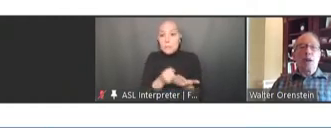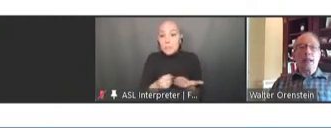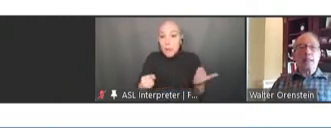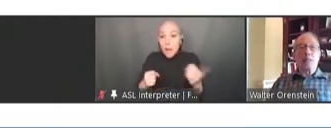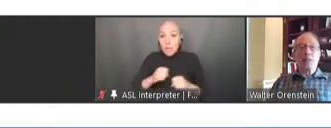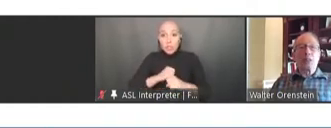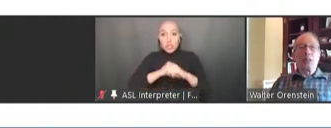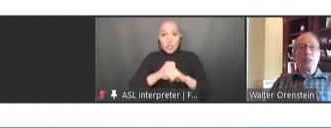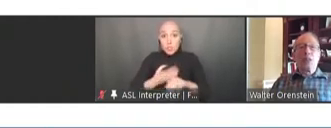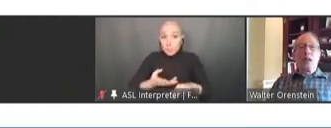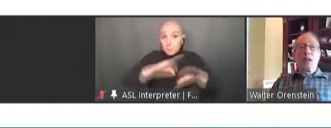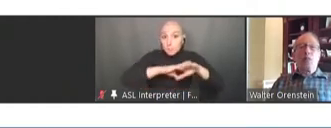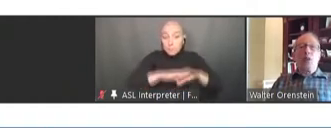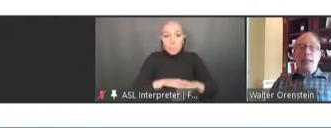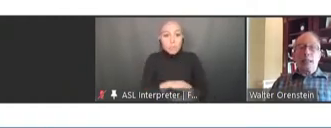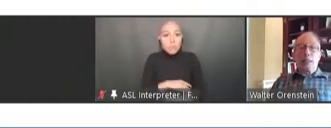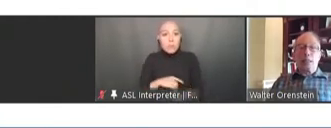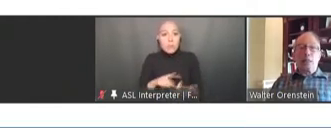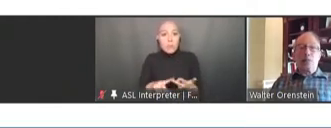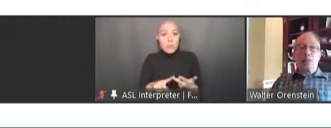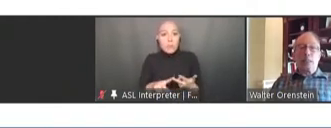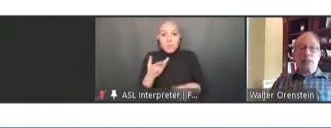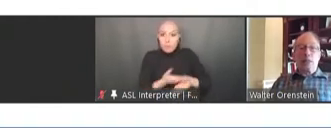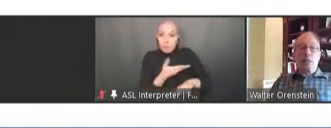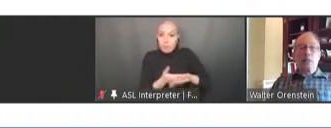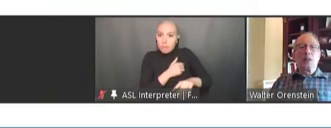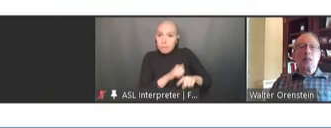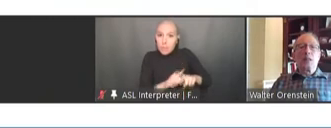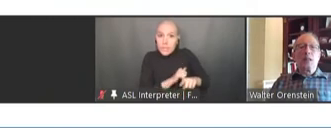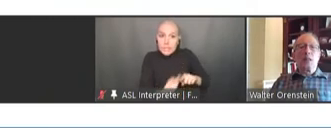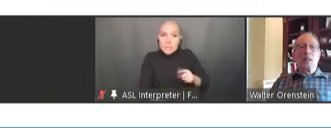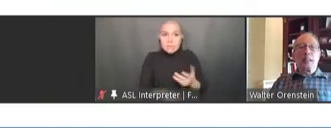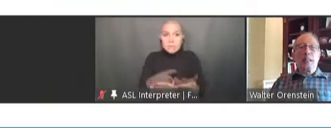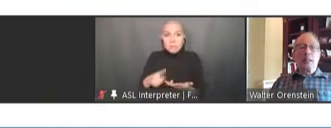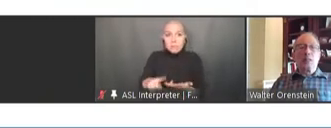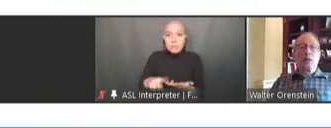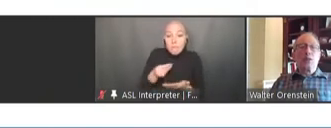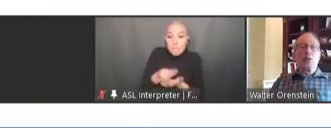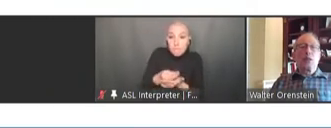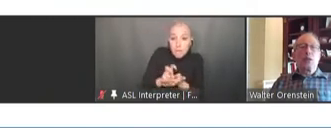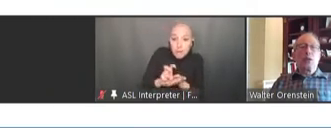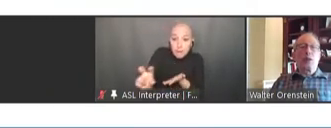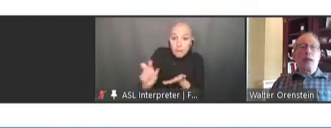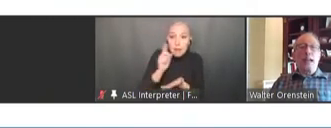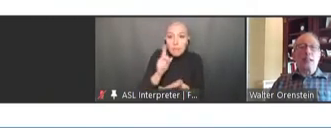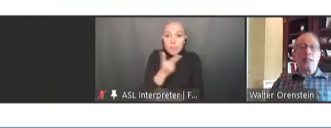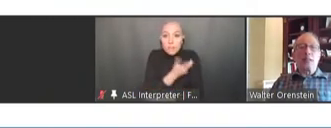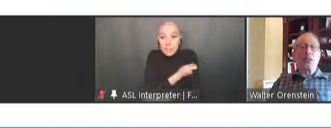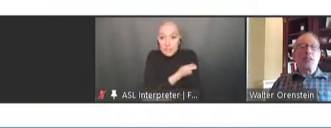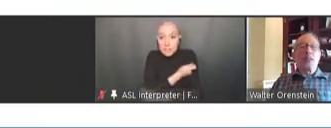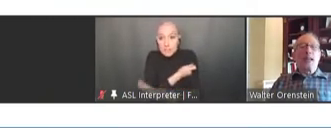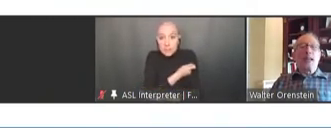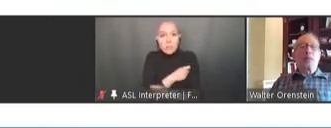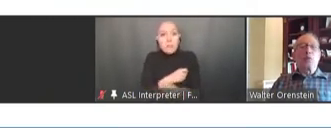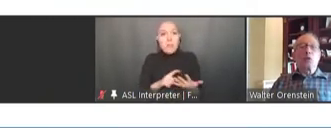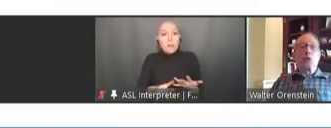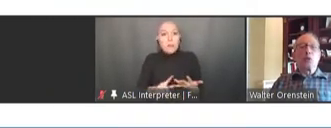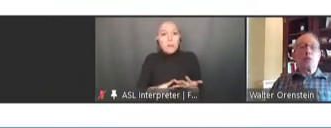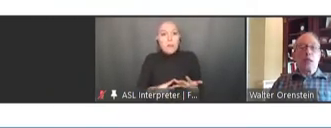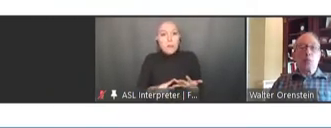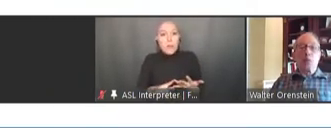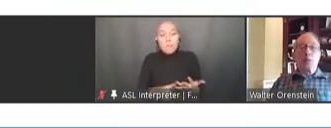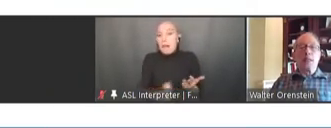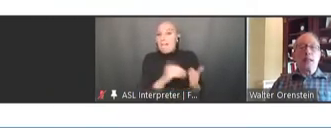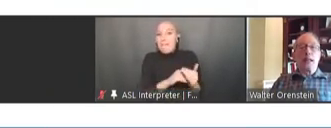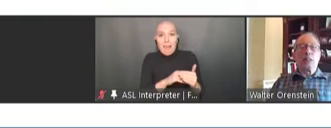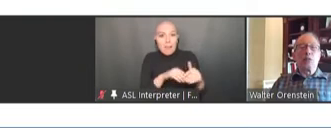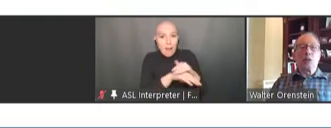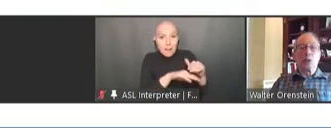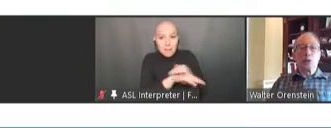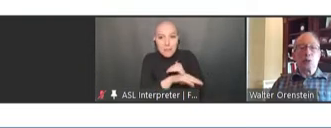practices, financing of vaccines, again, to assure access and to assure development, and to assure